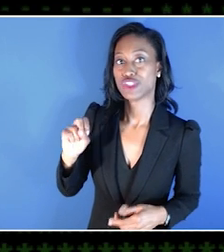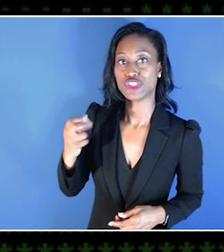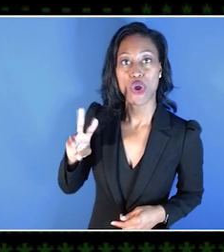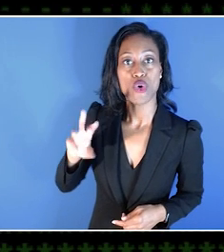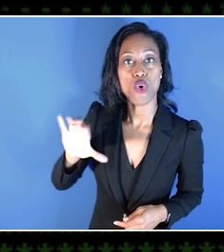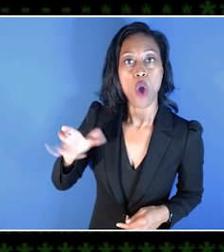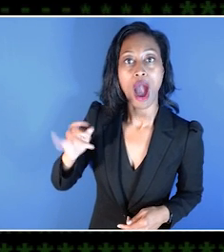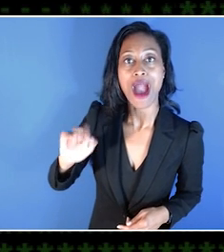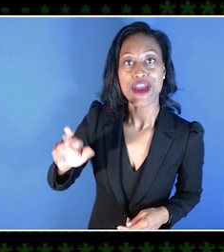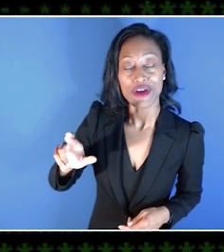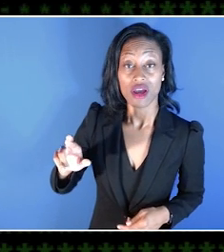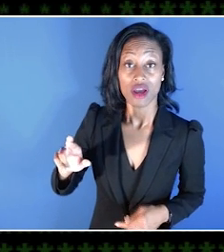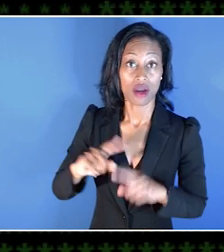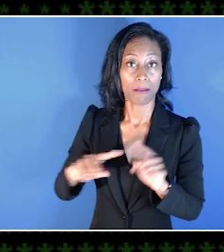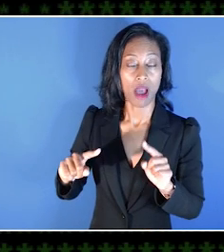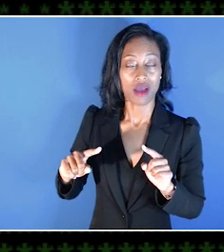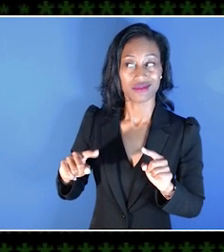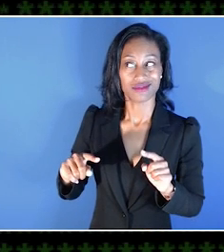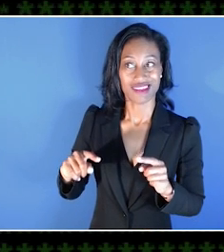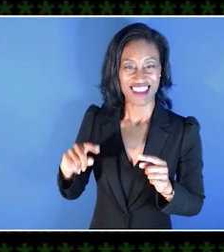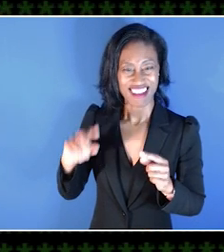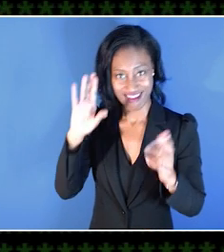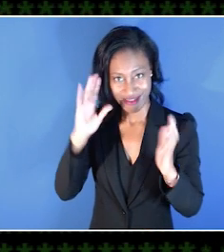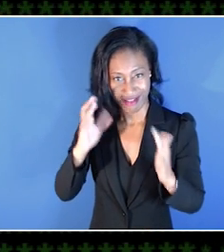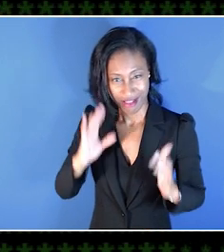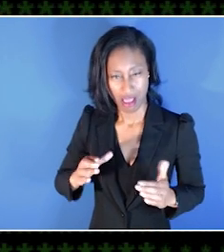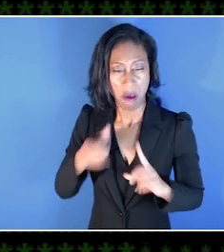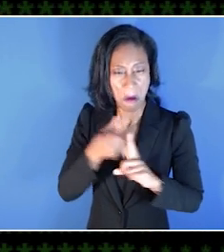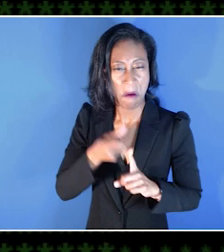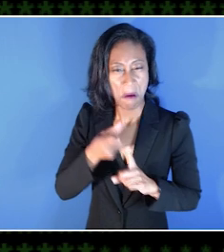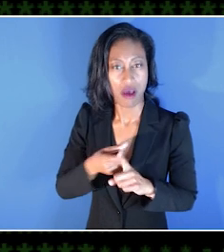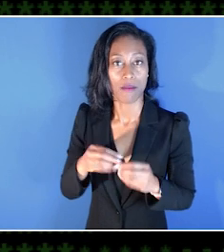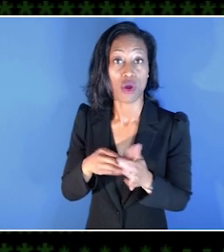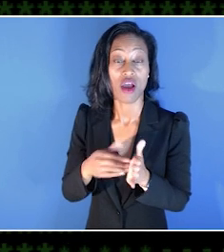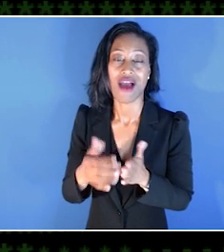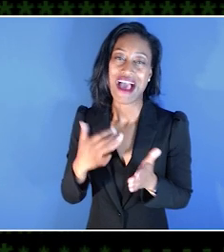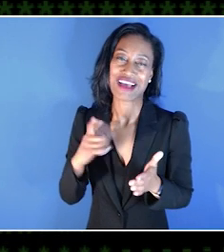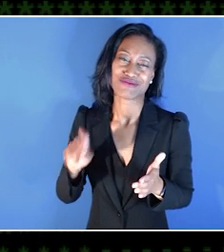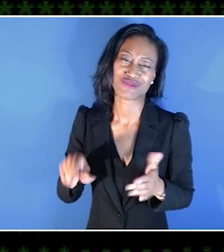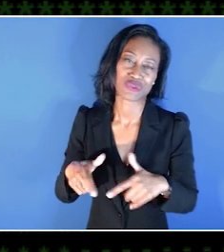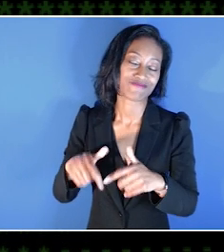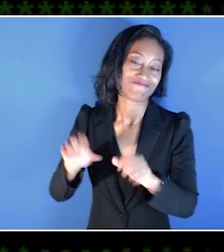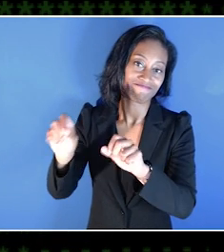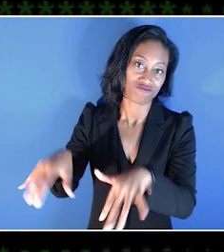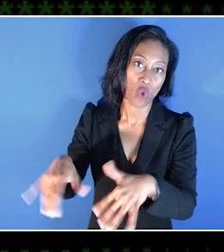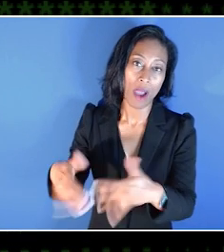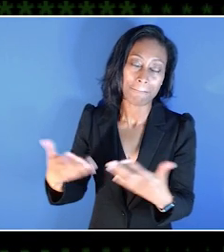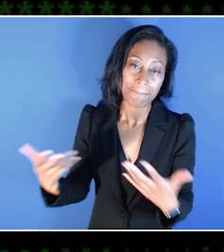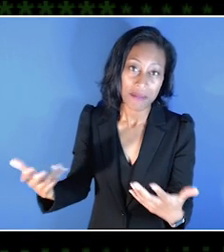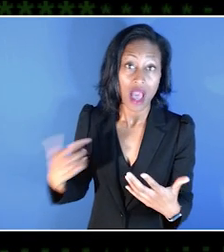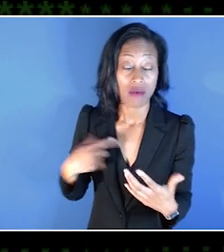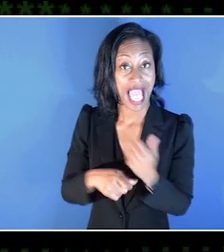But as my narcolepsy got worse, I had to stop doing those things because I was not only a hazard to myself,